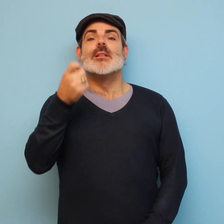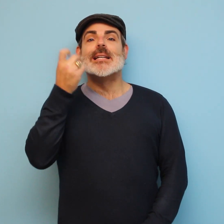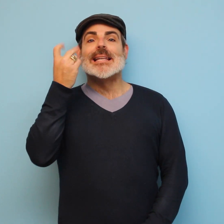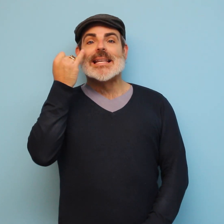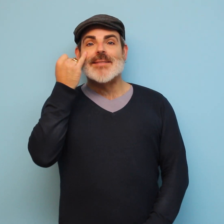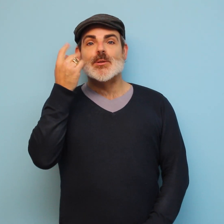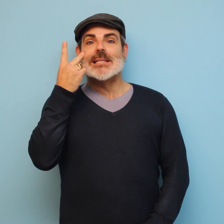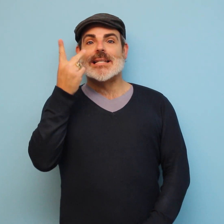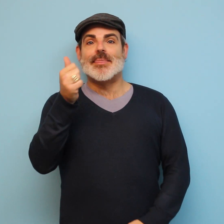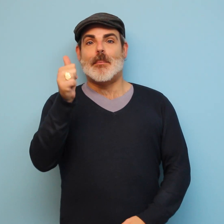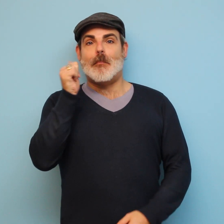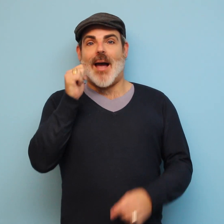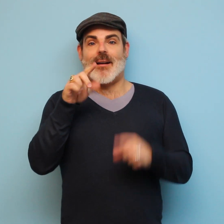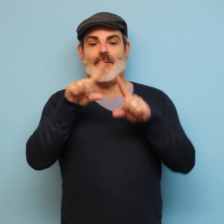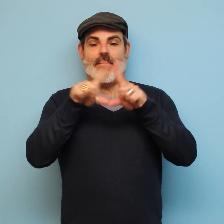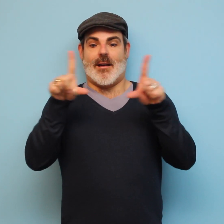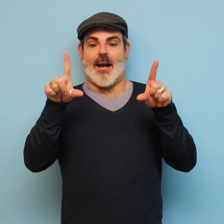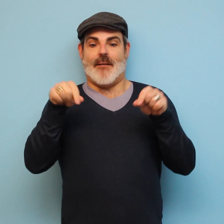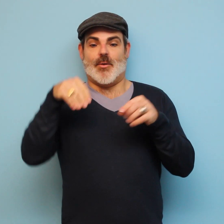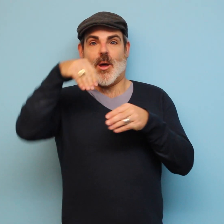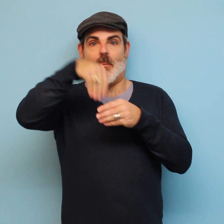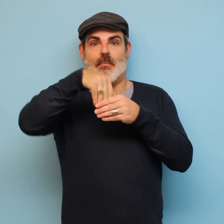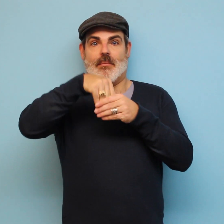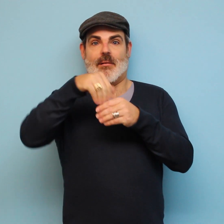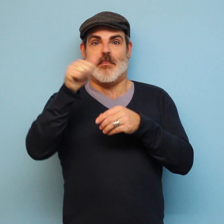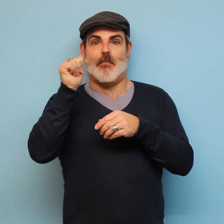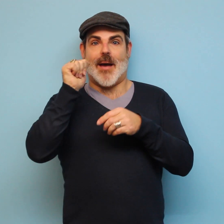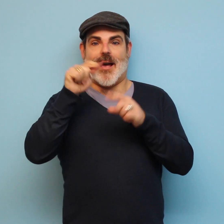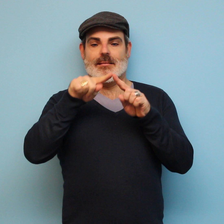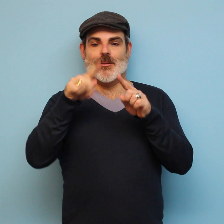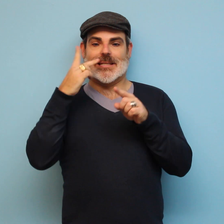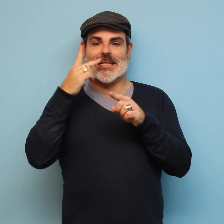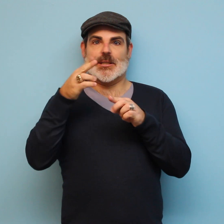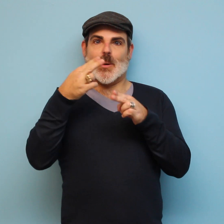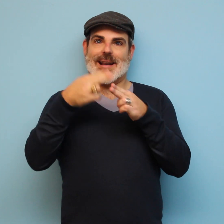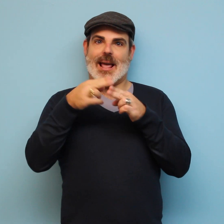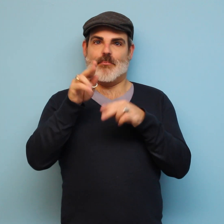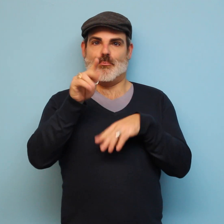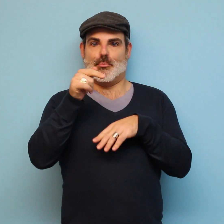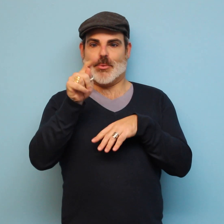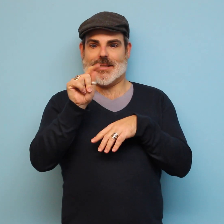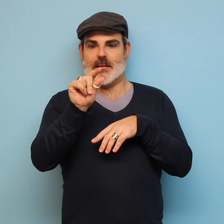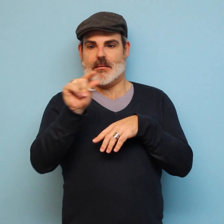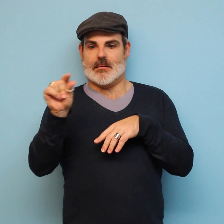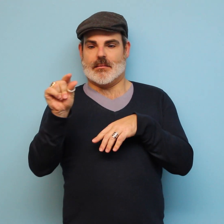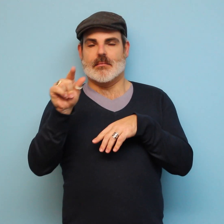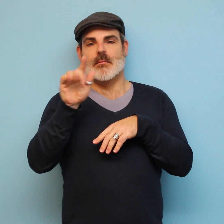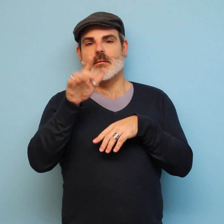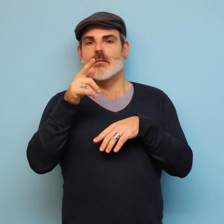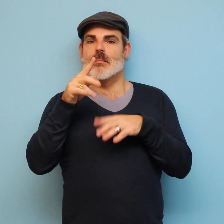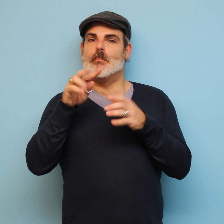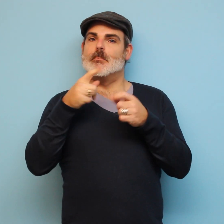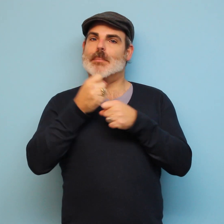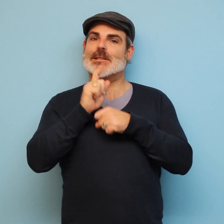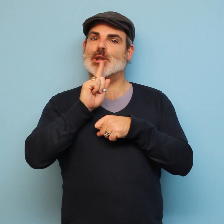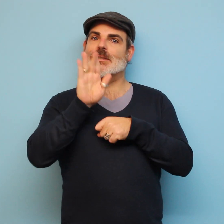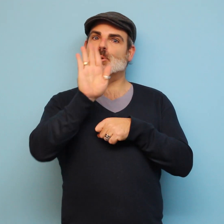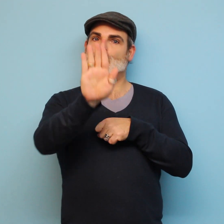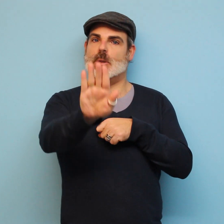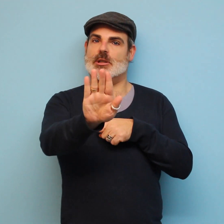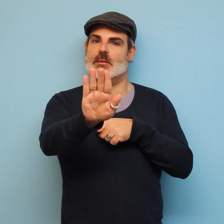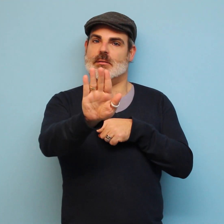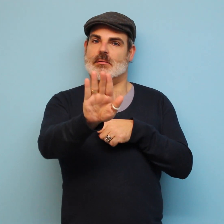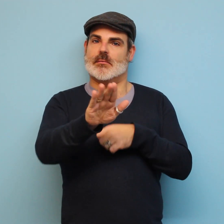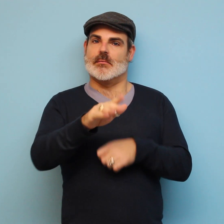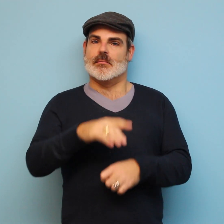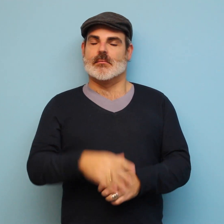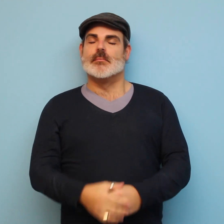When you receive a ballot in the mail, make sure to check that the name on the envelope is yours.